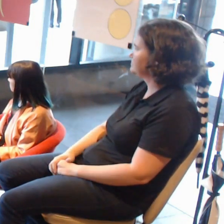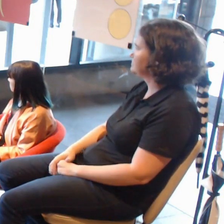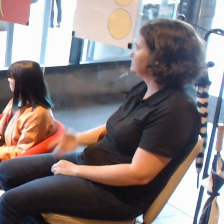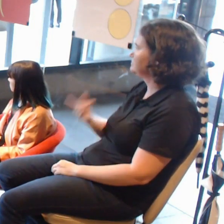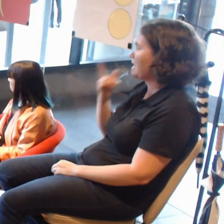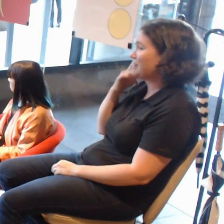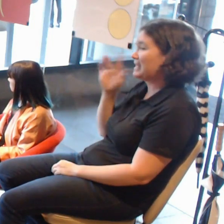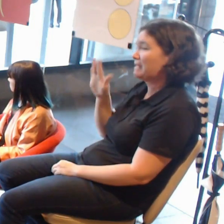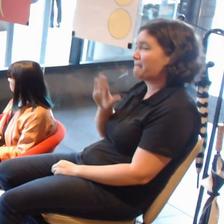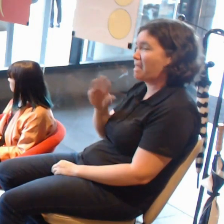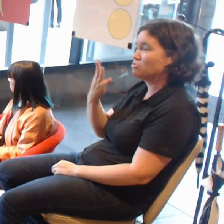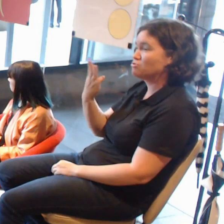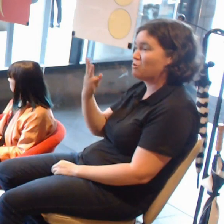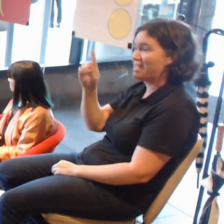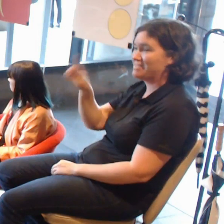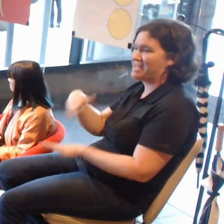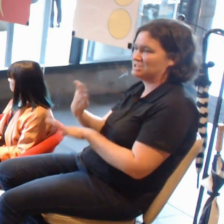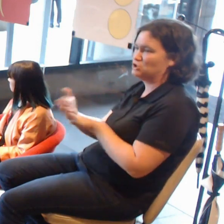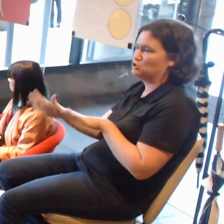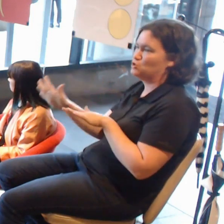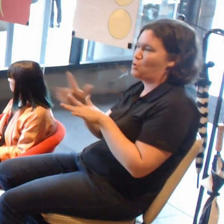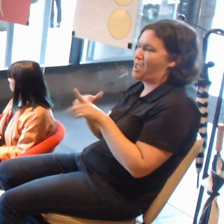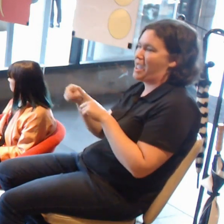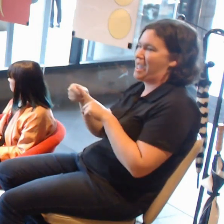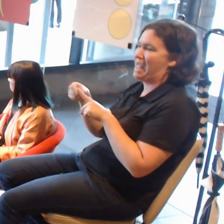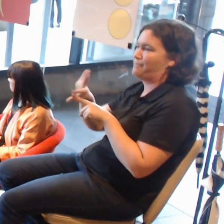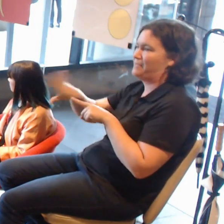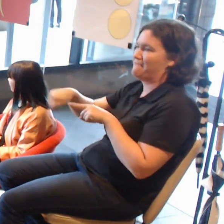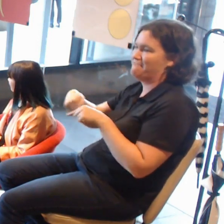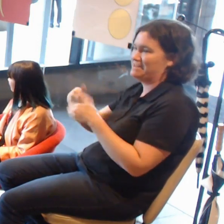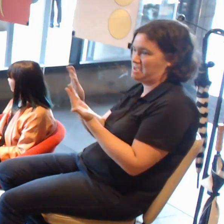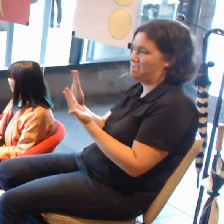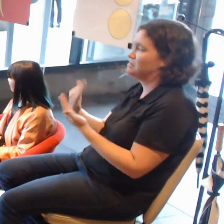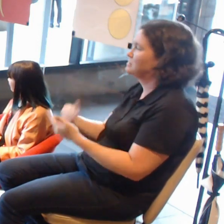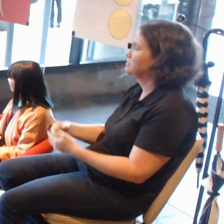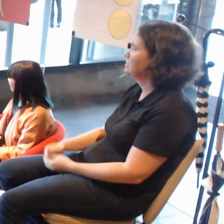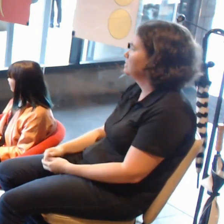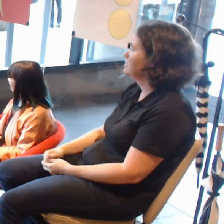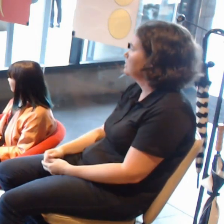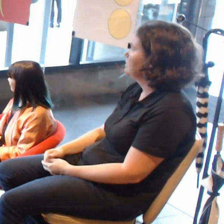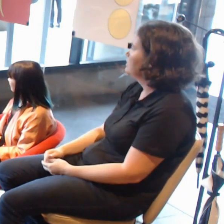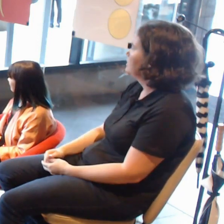I might talk about that... you spoke about partnerships.